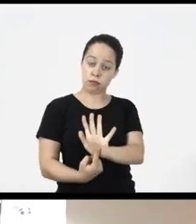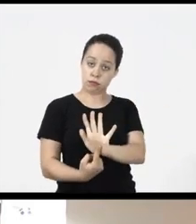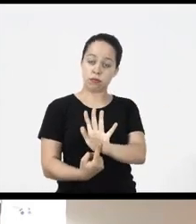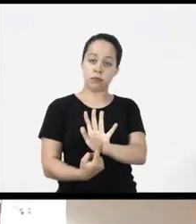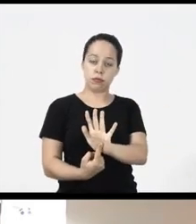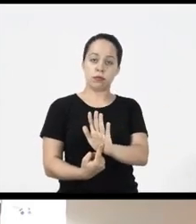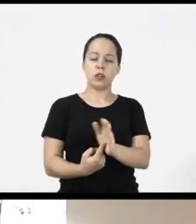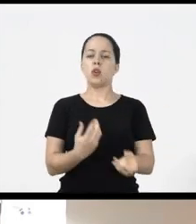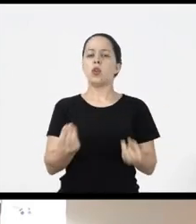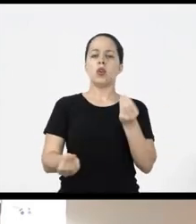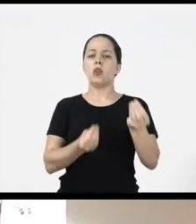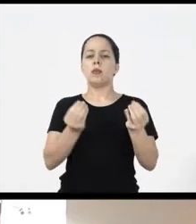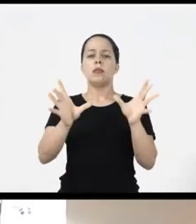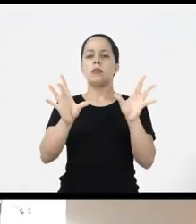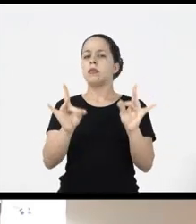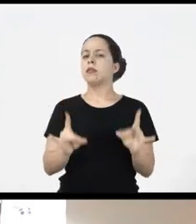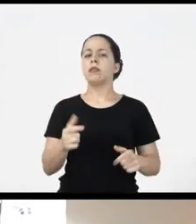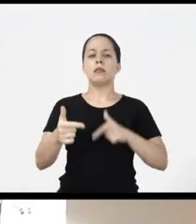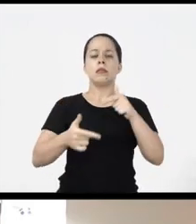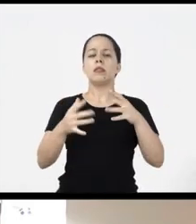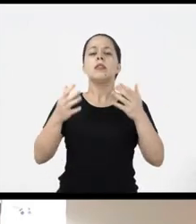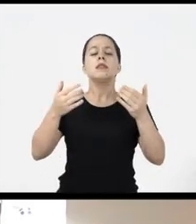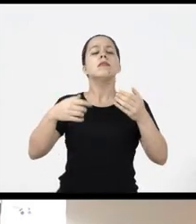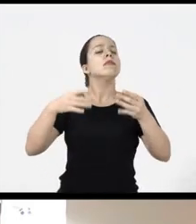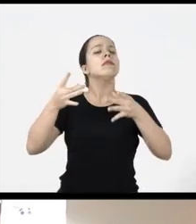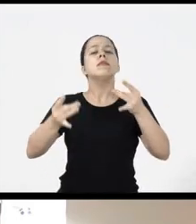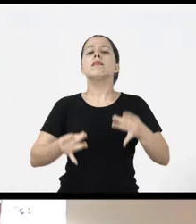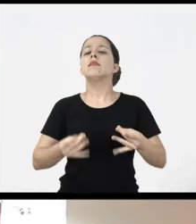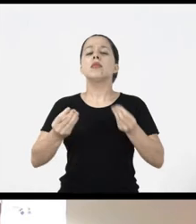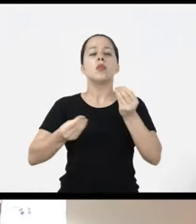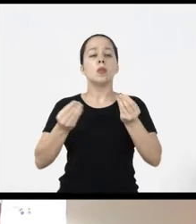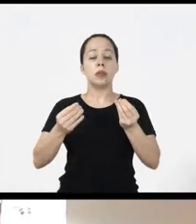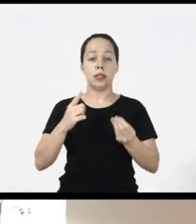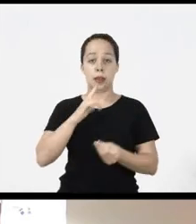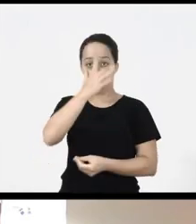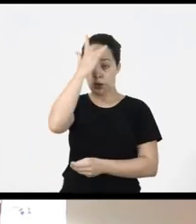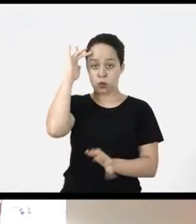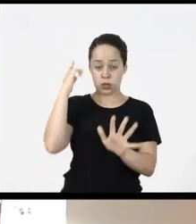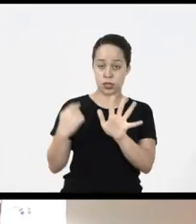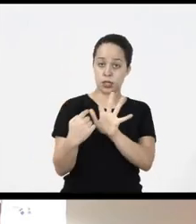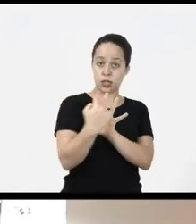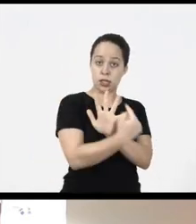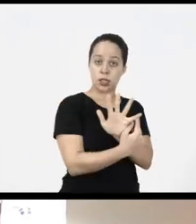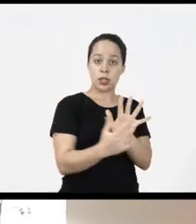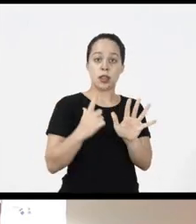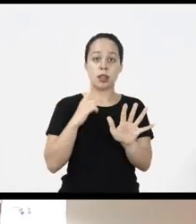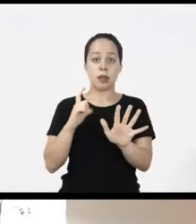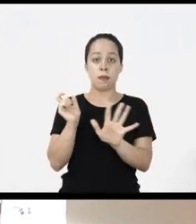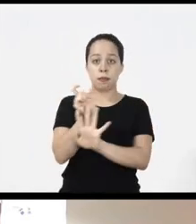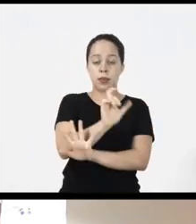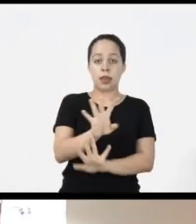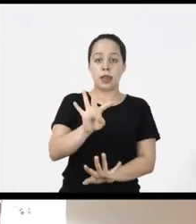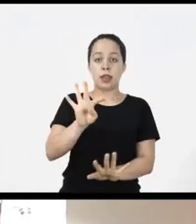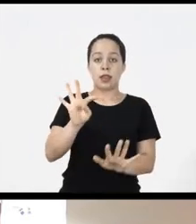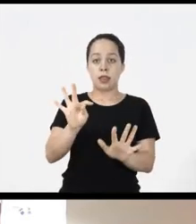that i present as it would describe her 5 illustrations of people with the words TDH,